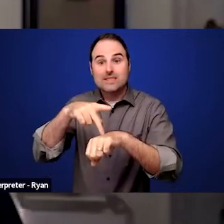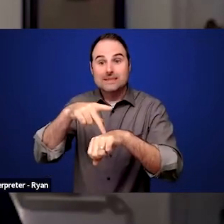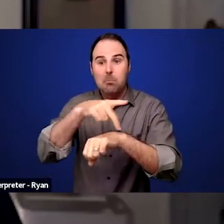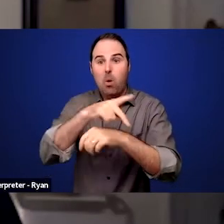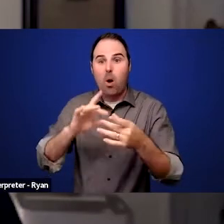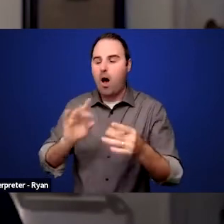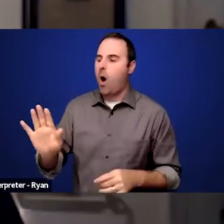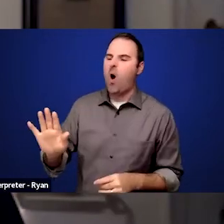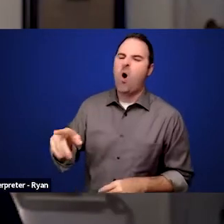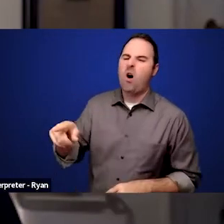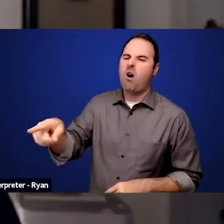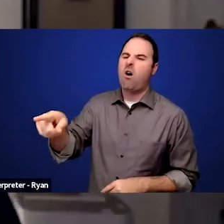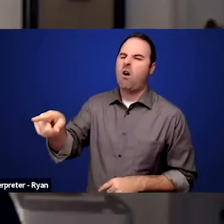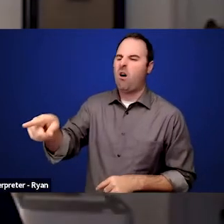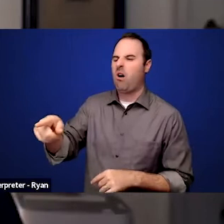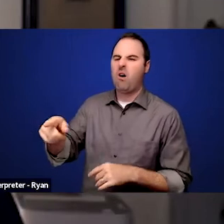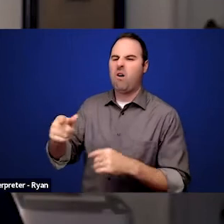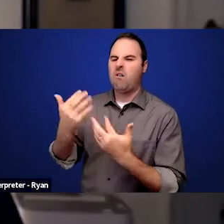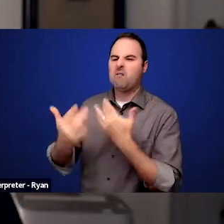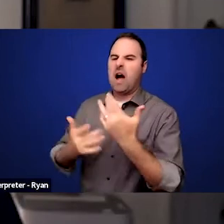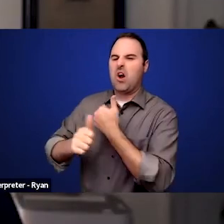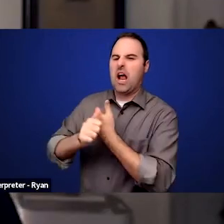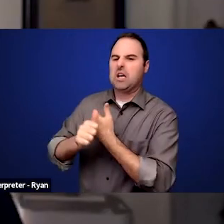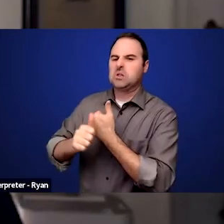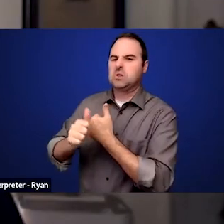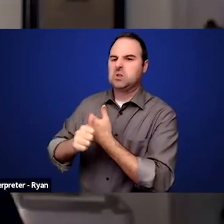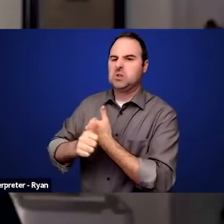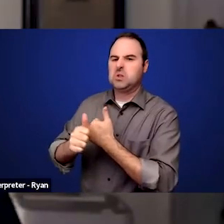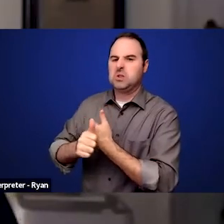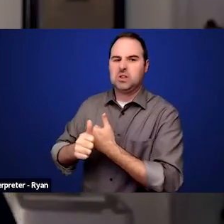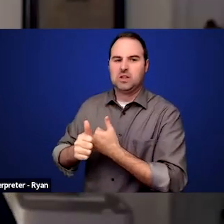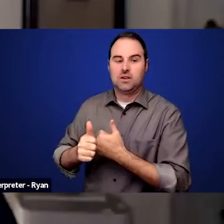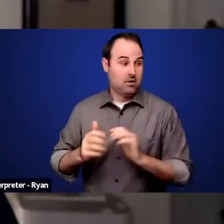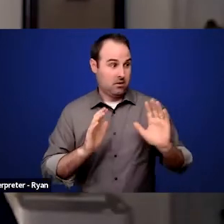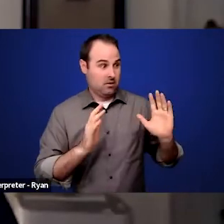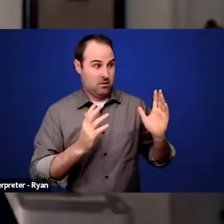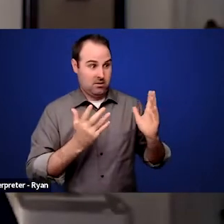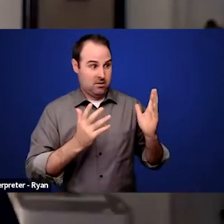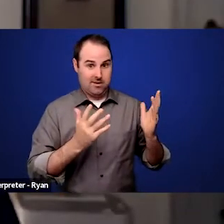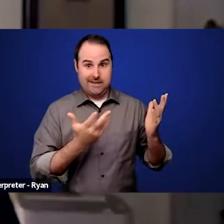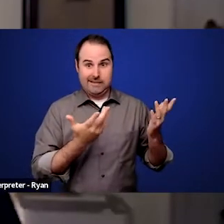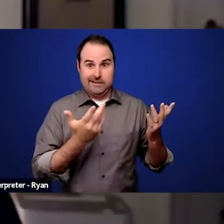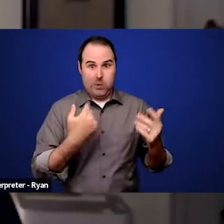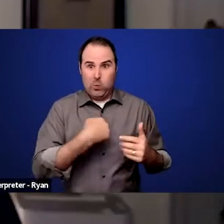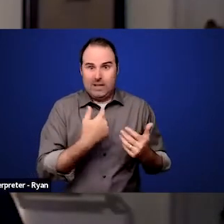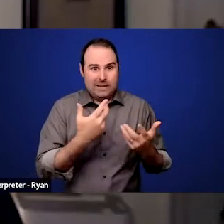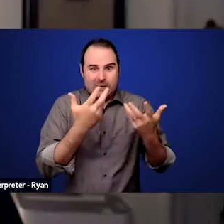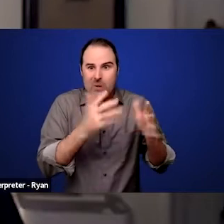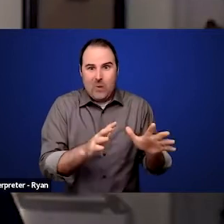from the school, and the principal basically said, don't worry, the Board of Ed will send a teacher to your house.